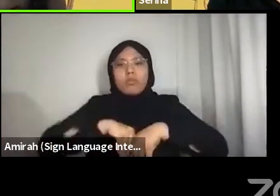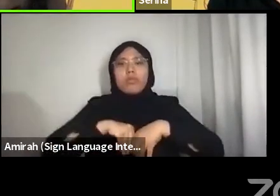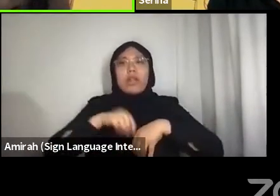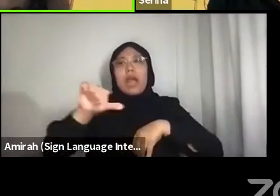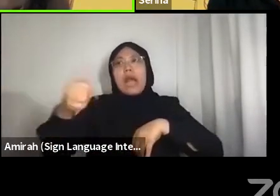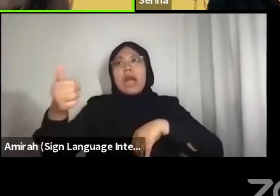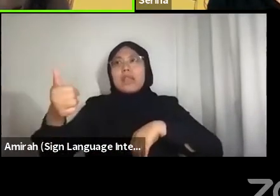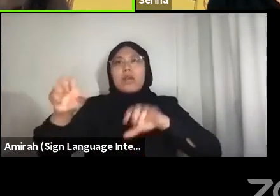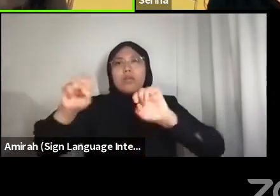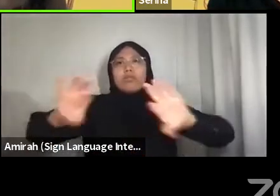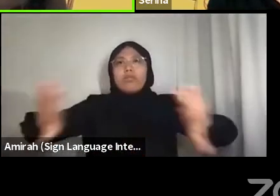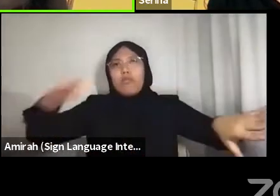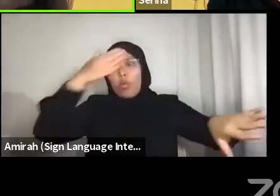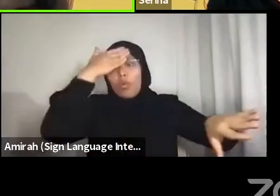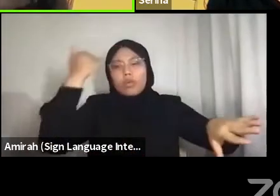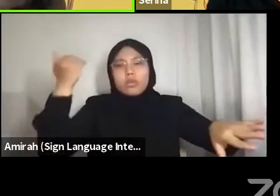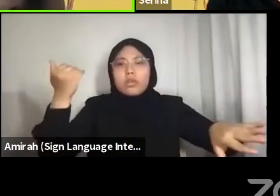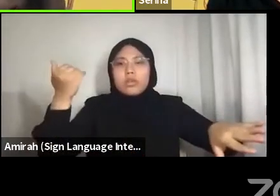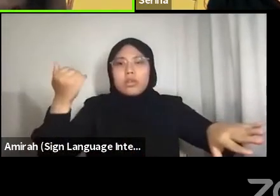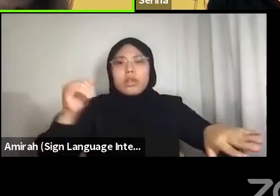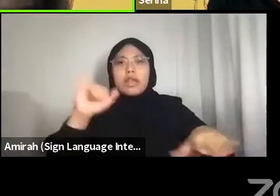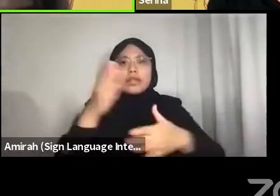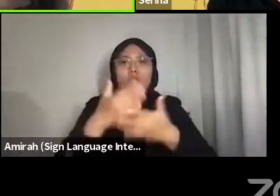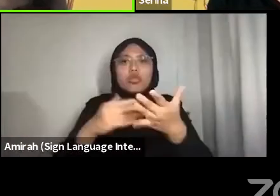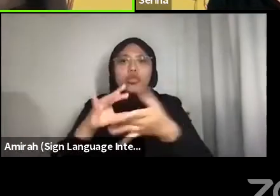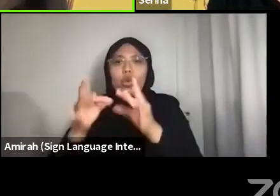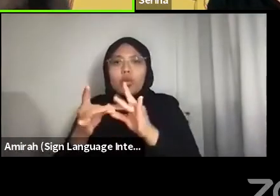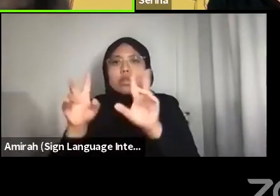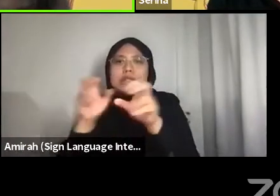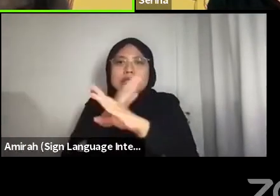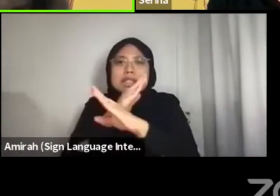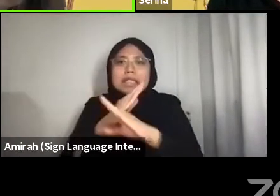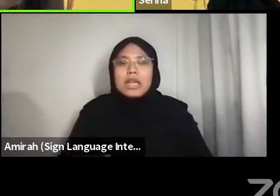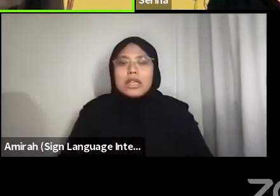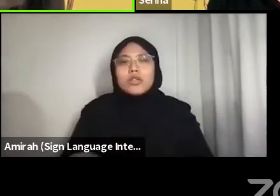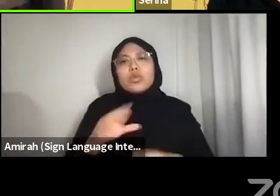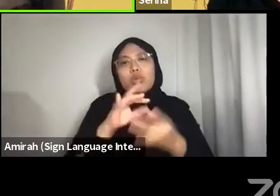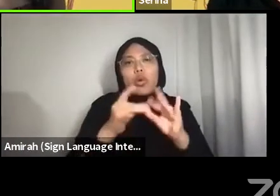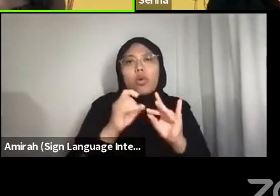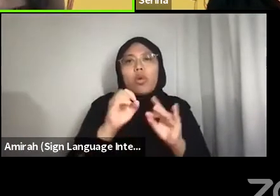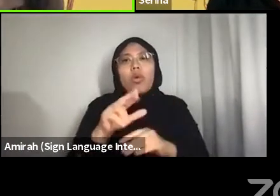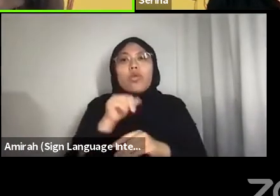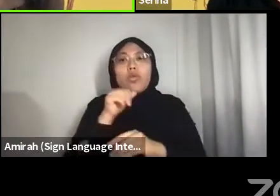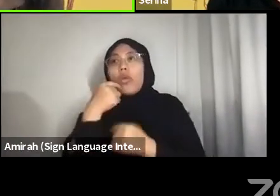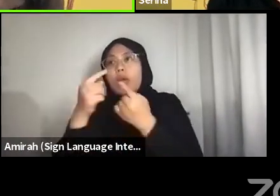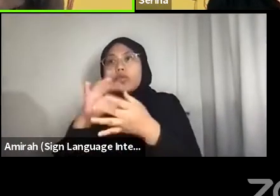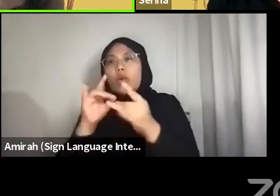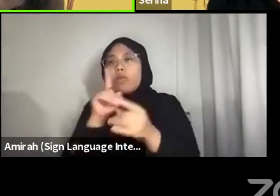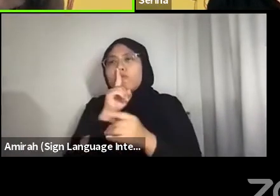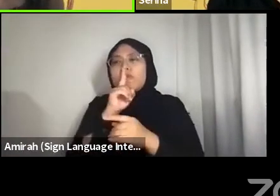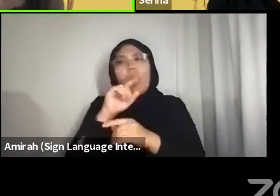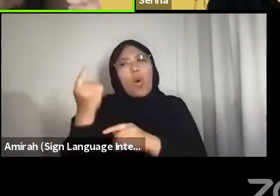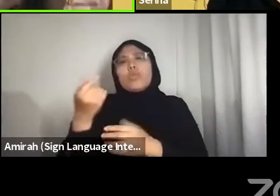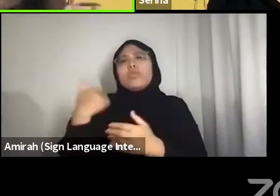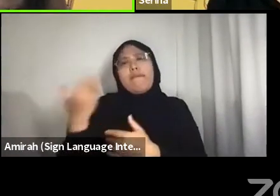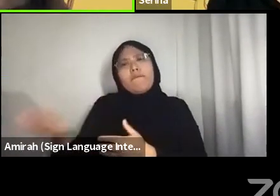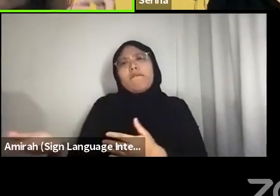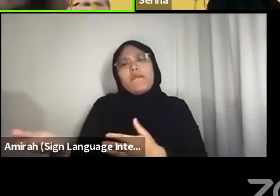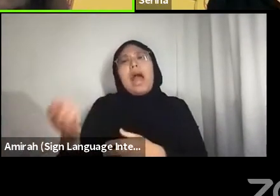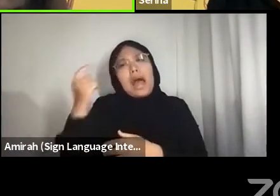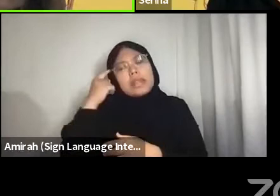like what I referred to earlier, the dispossessed stories, the silent stories, the untold stories, which were always there, I think need to resurface.